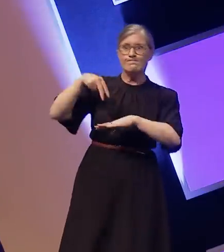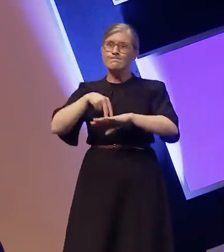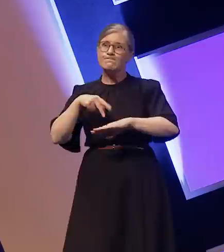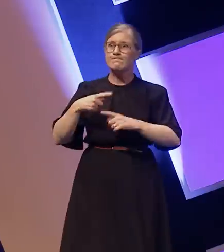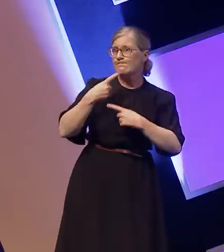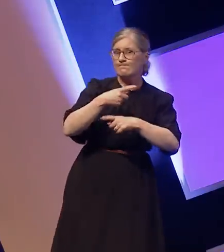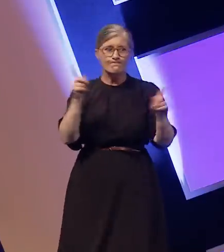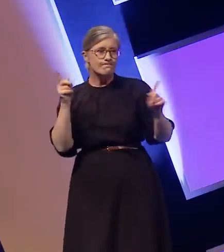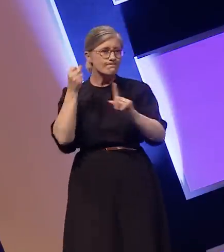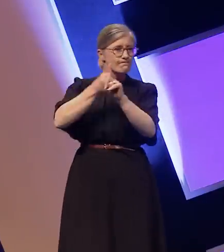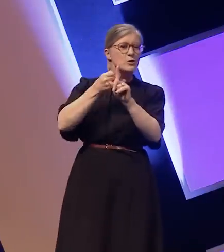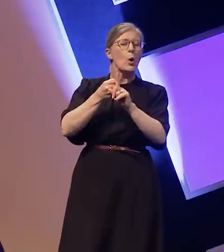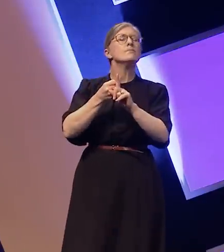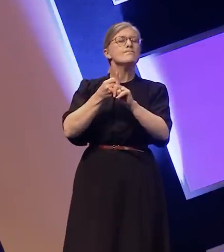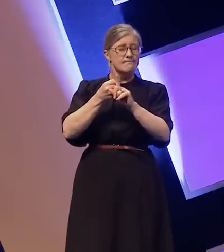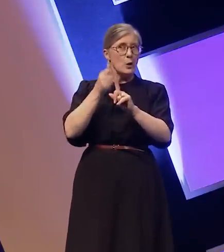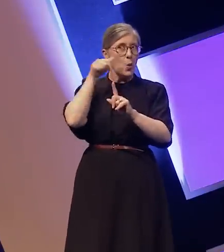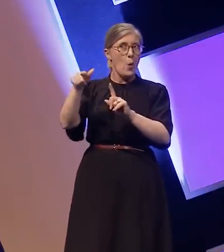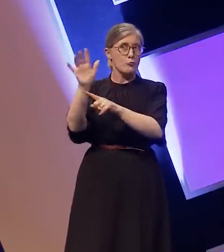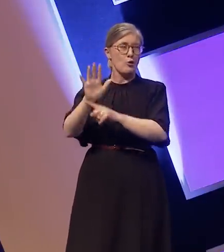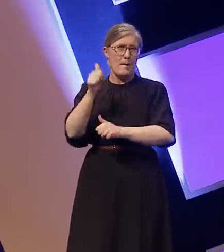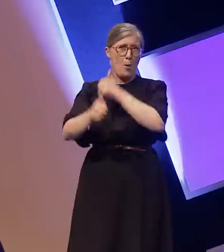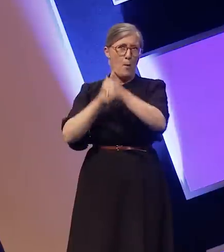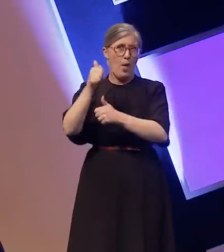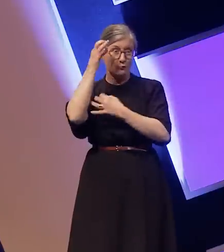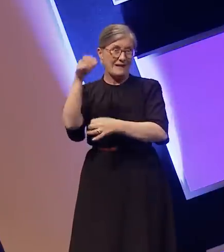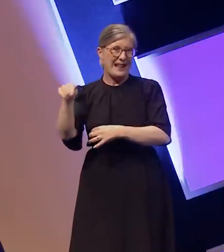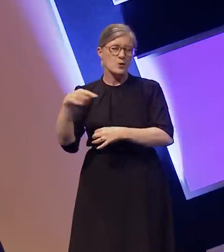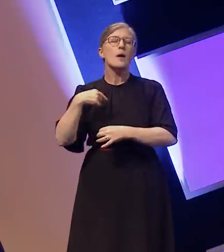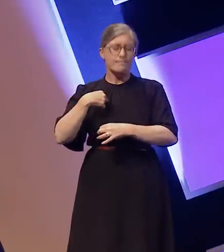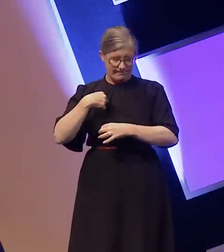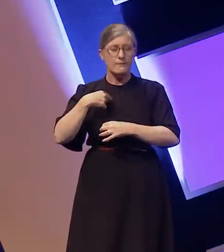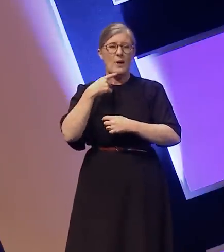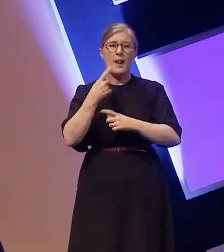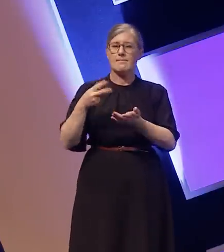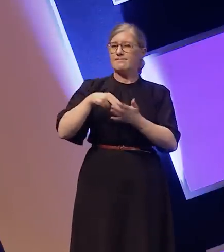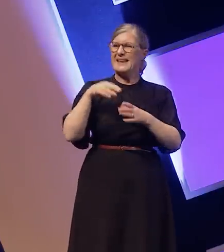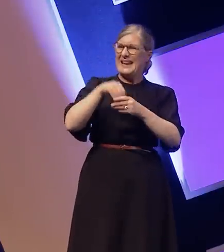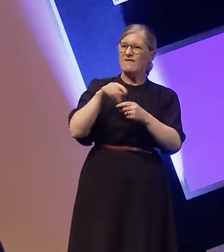I would do it for the deaf community. Little did I know how magical and beautiful it would also be